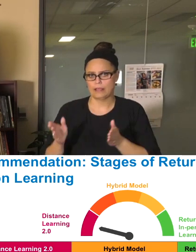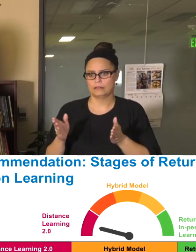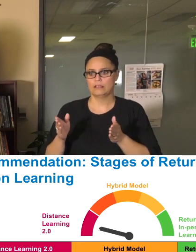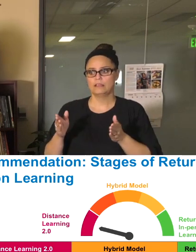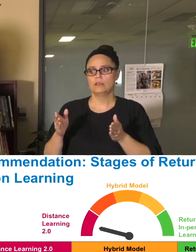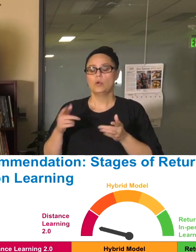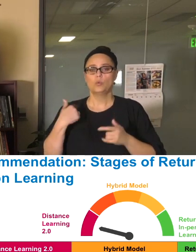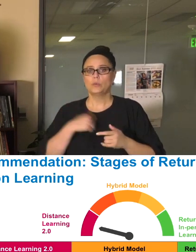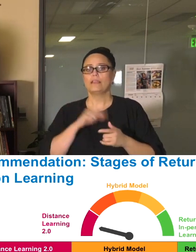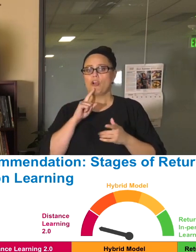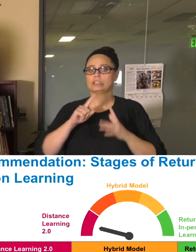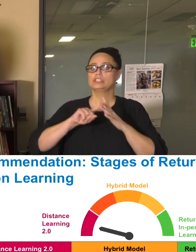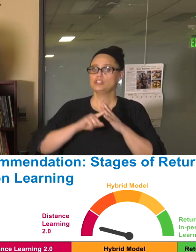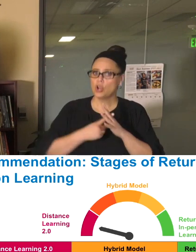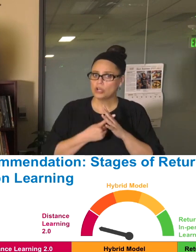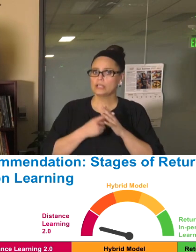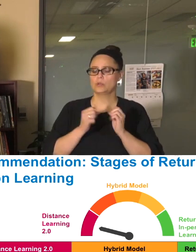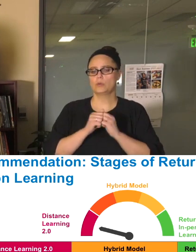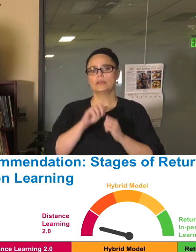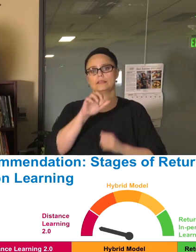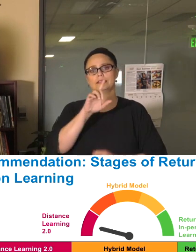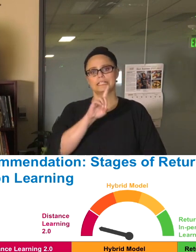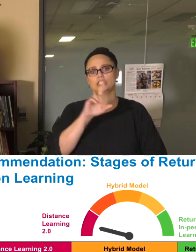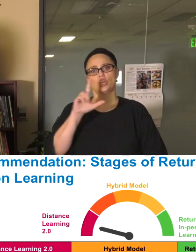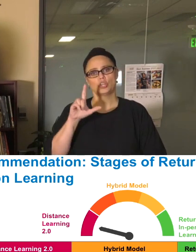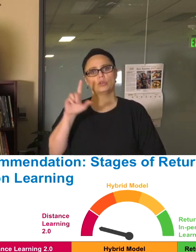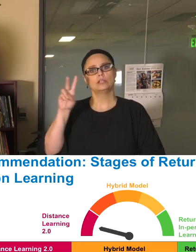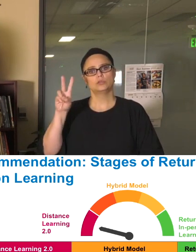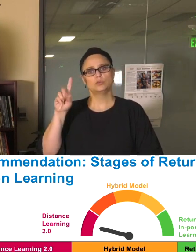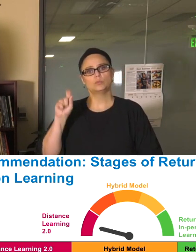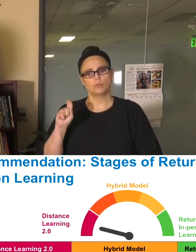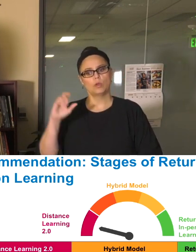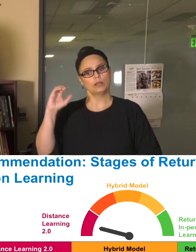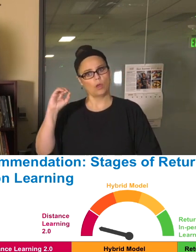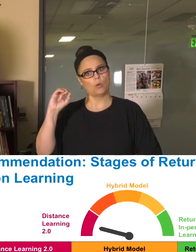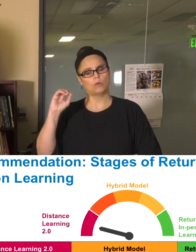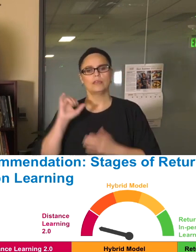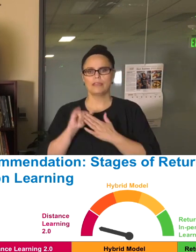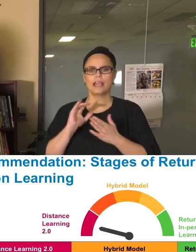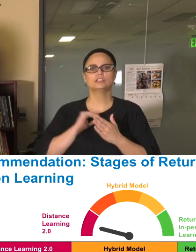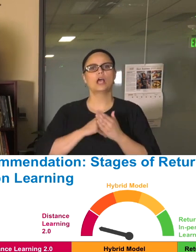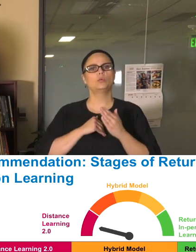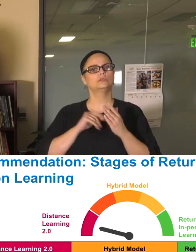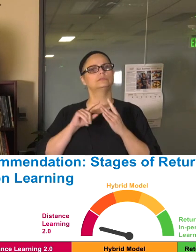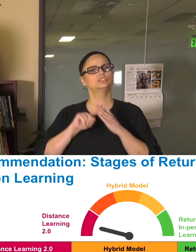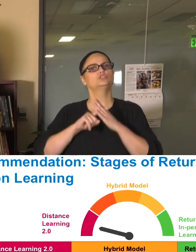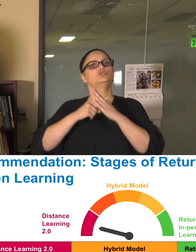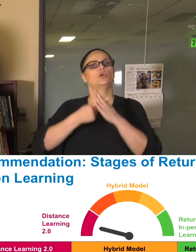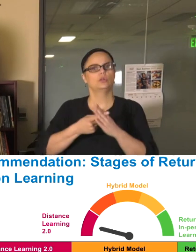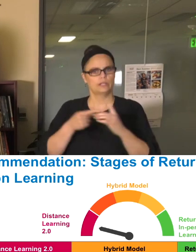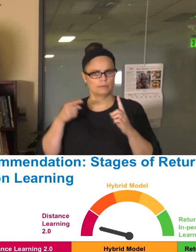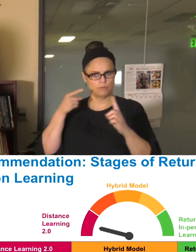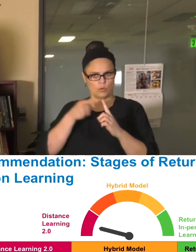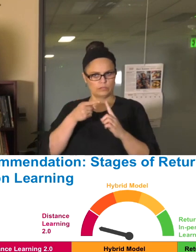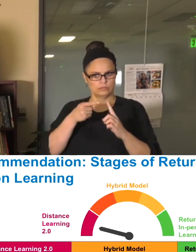are starting. It is our starting point. And we arrived at that decision based on several factors and I will cover some